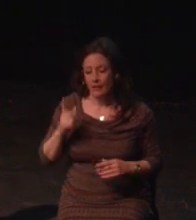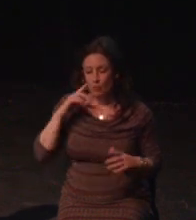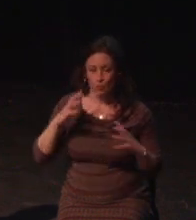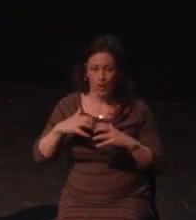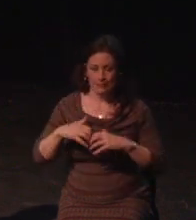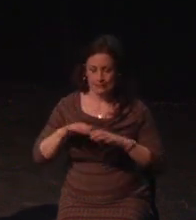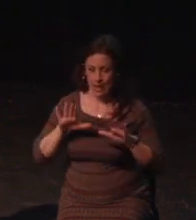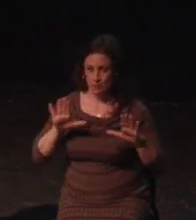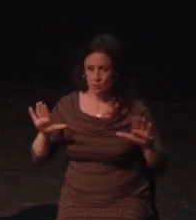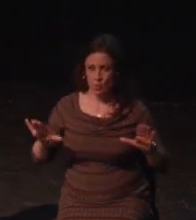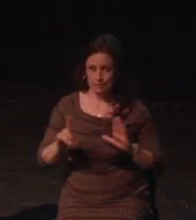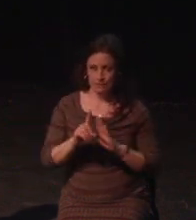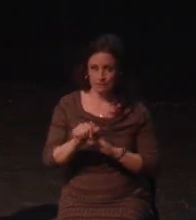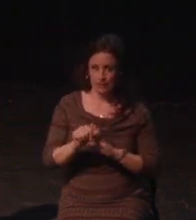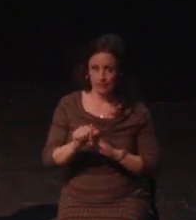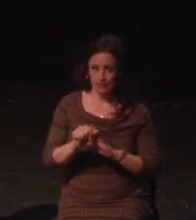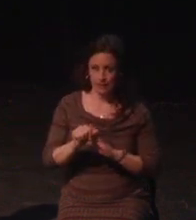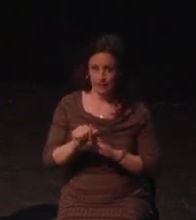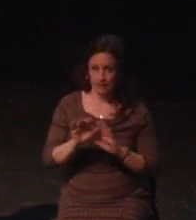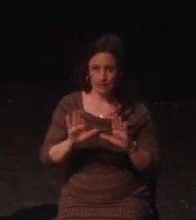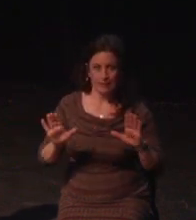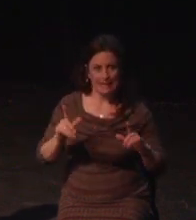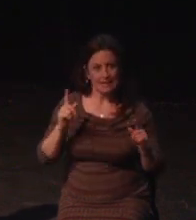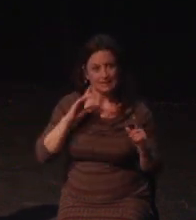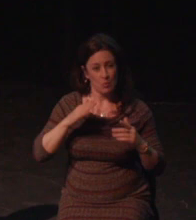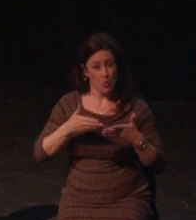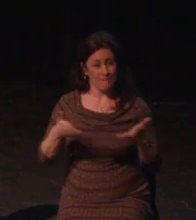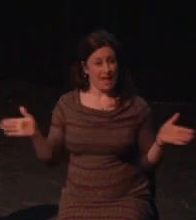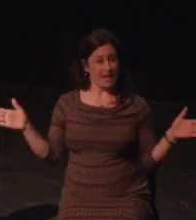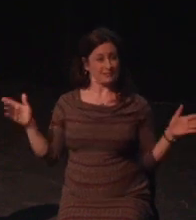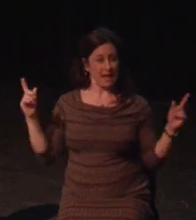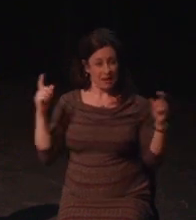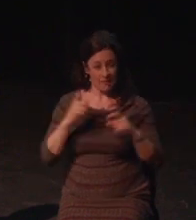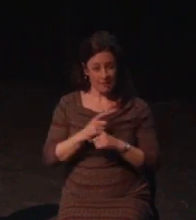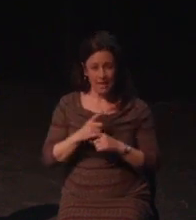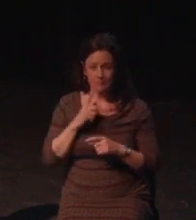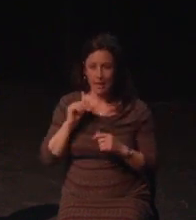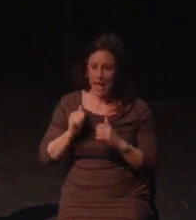And of course it's very personally motivated, but aside from my work with advocacy,